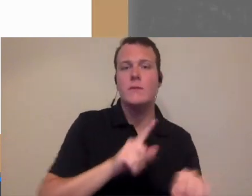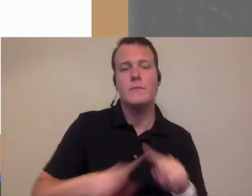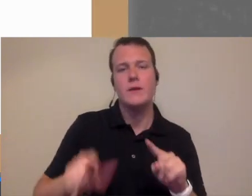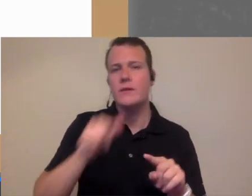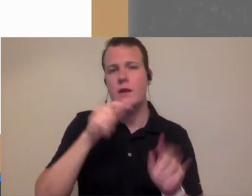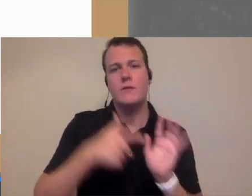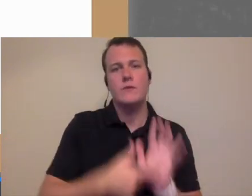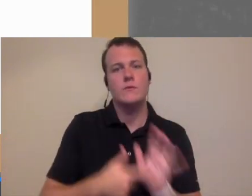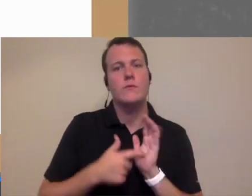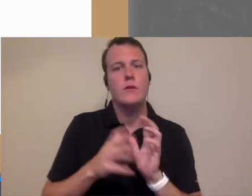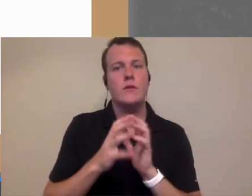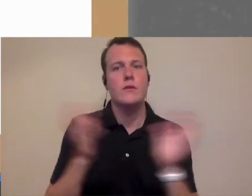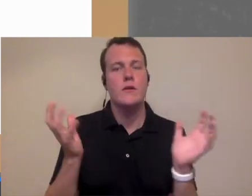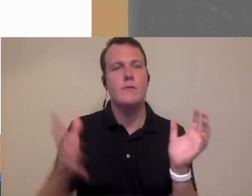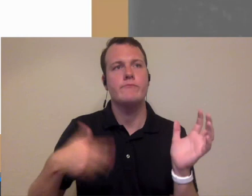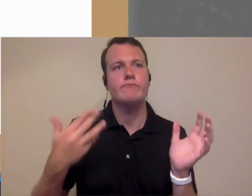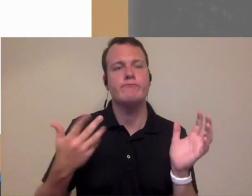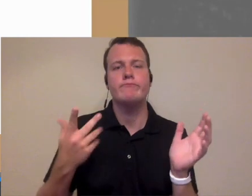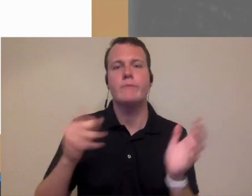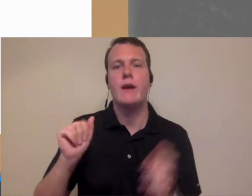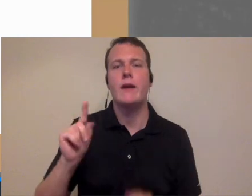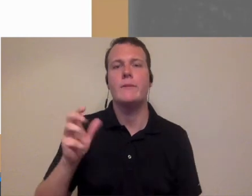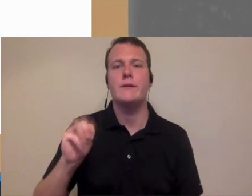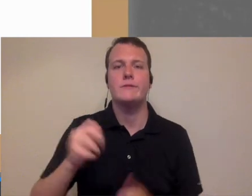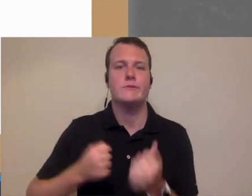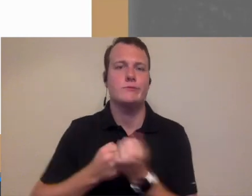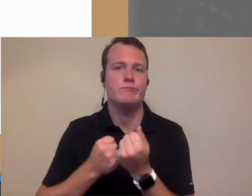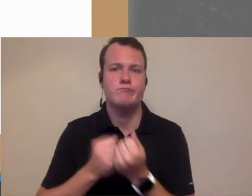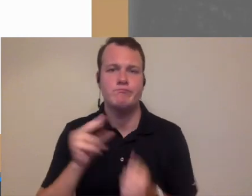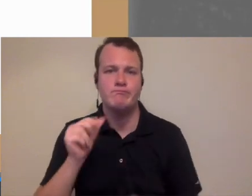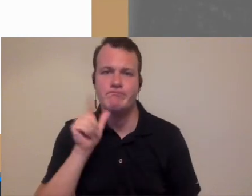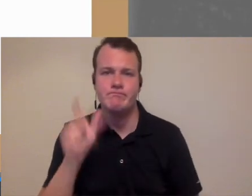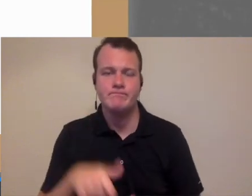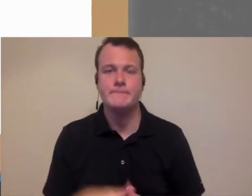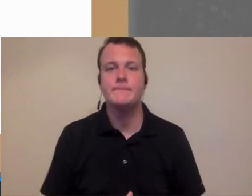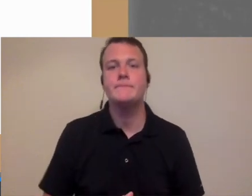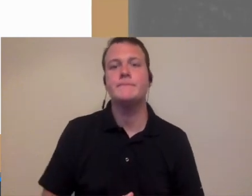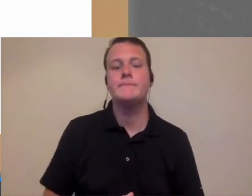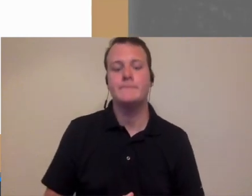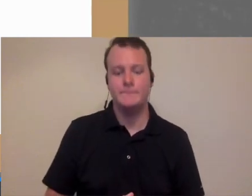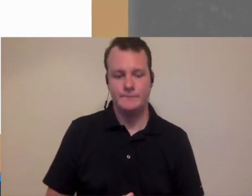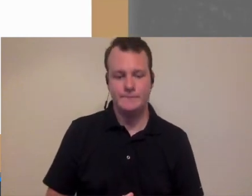didn't require a great level of administrative support obviously